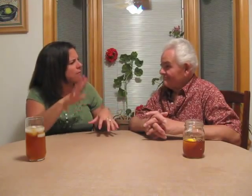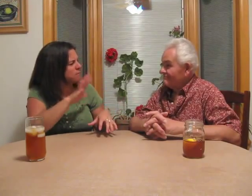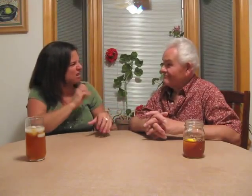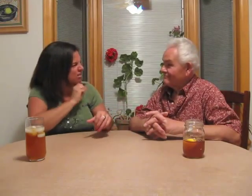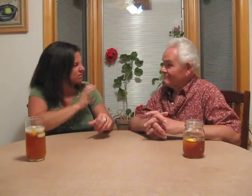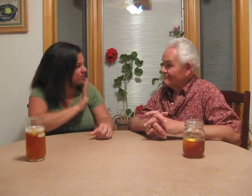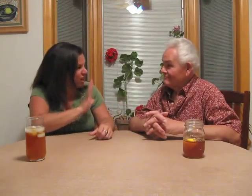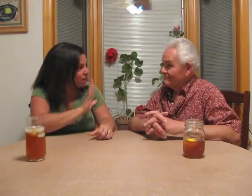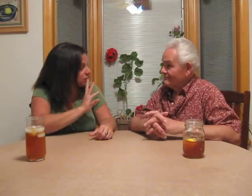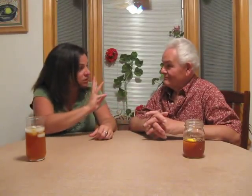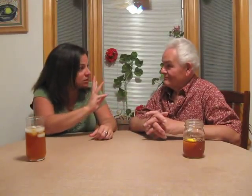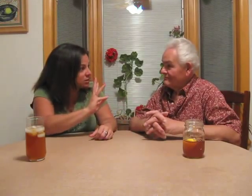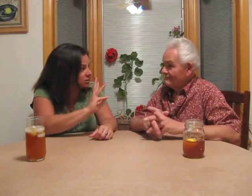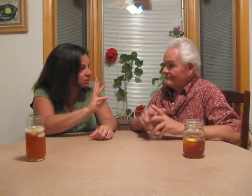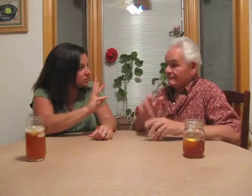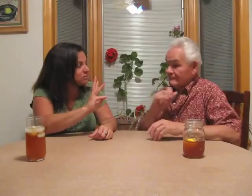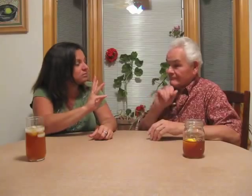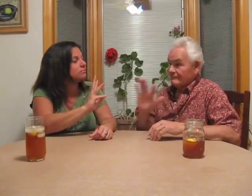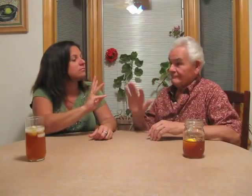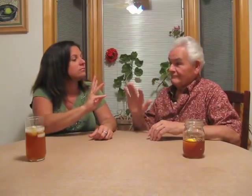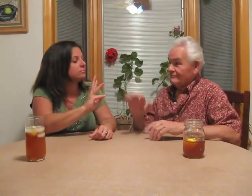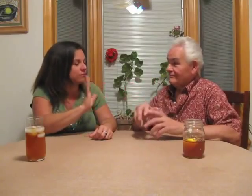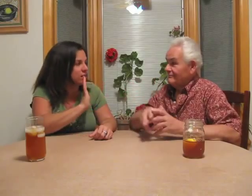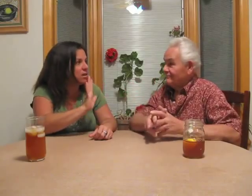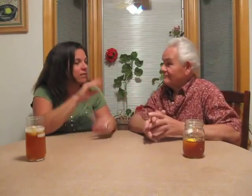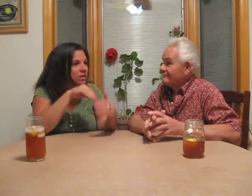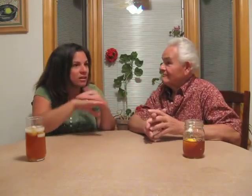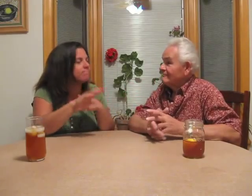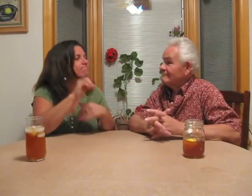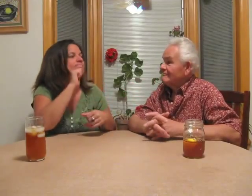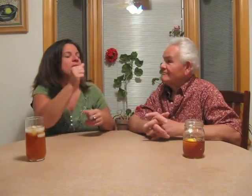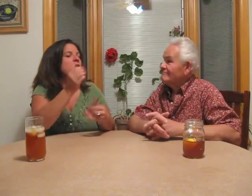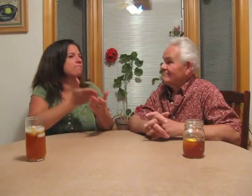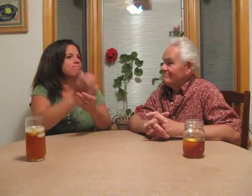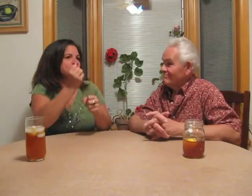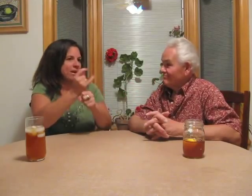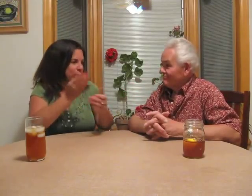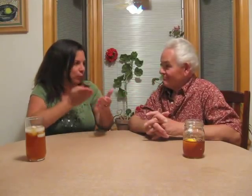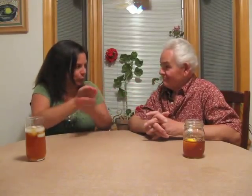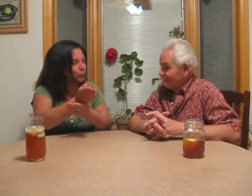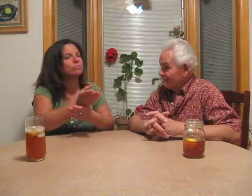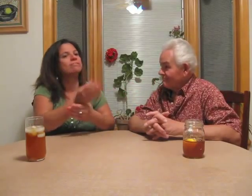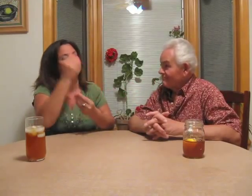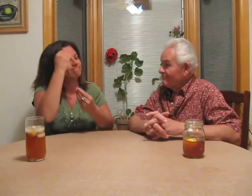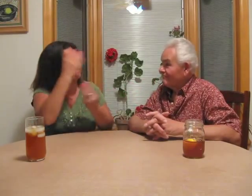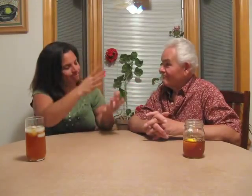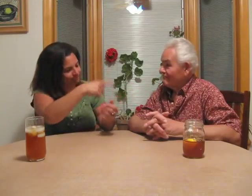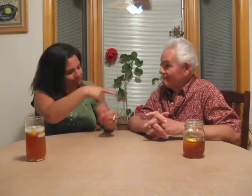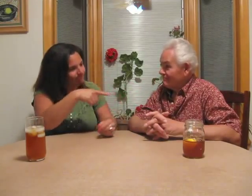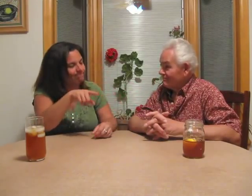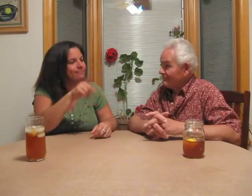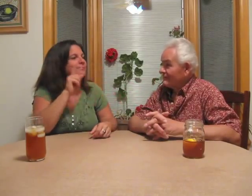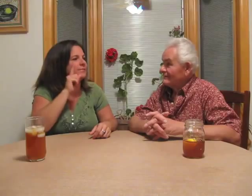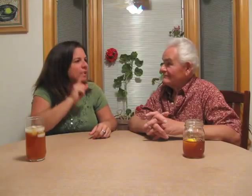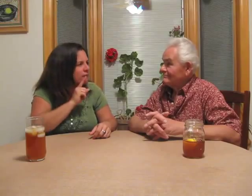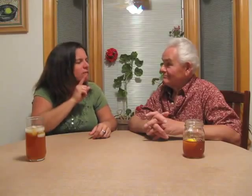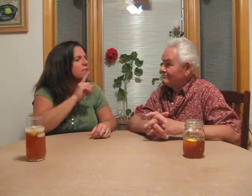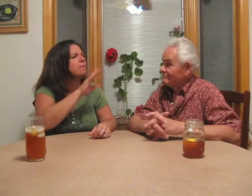You were at the age 5 or 6? Joe: Age 5. So you did not make it through and was discovered that you were deaf.